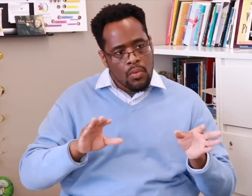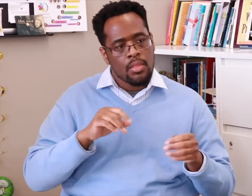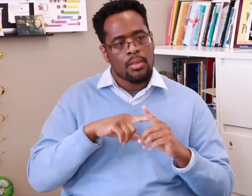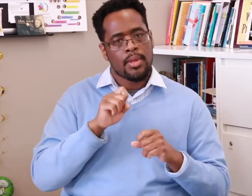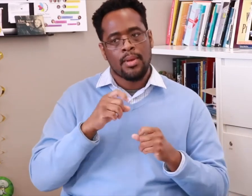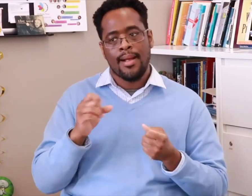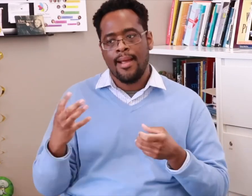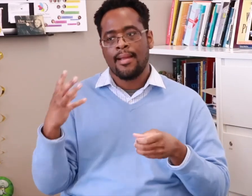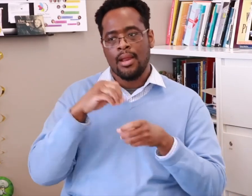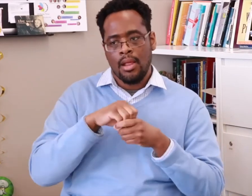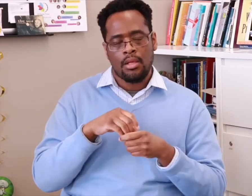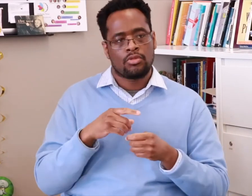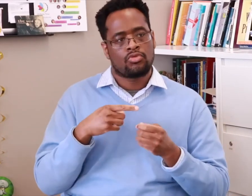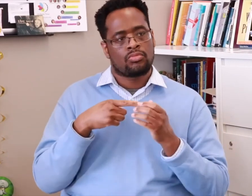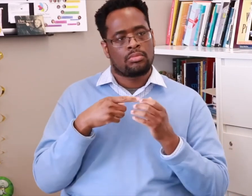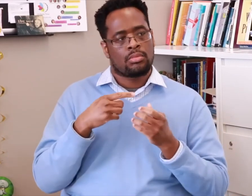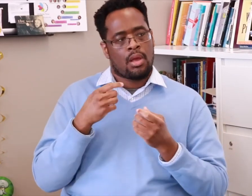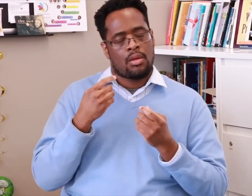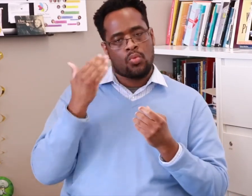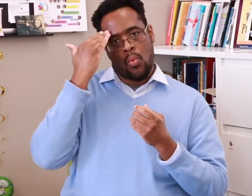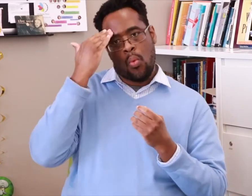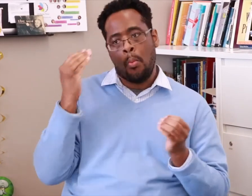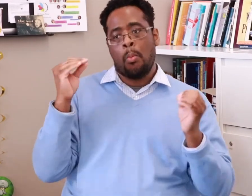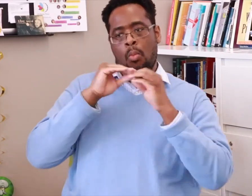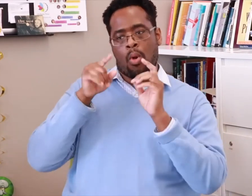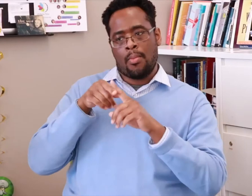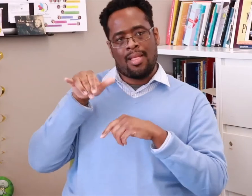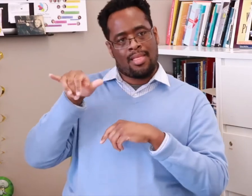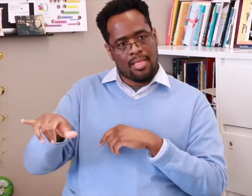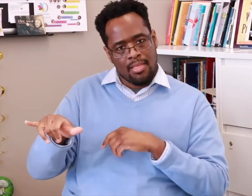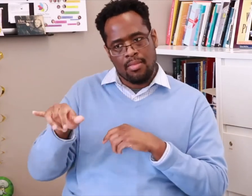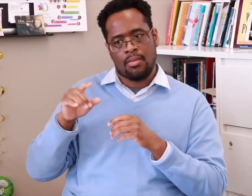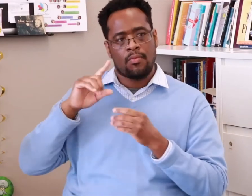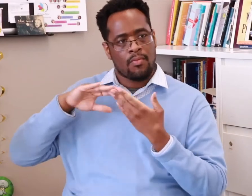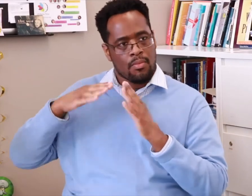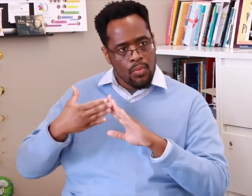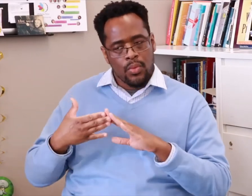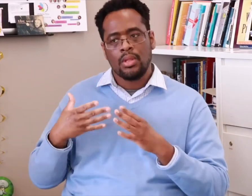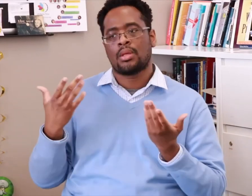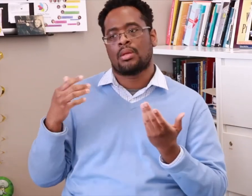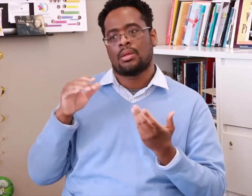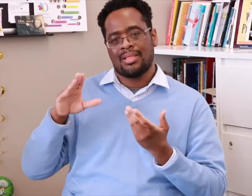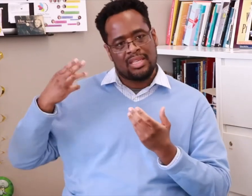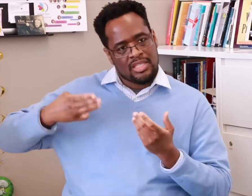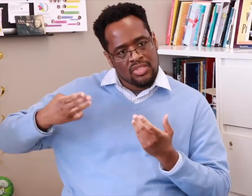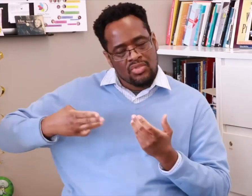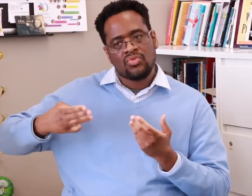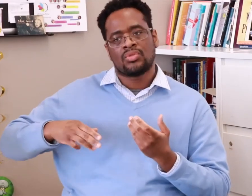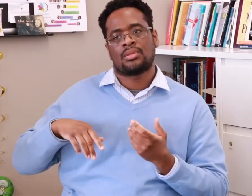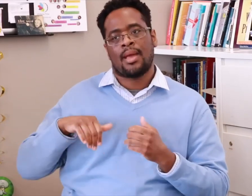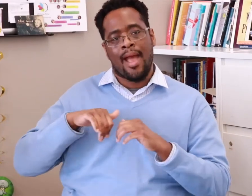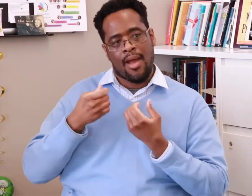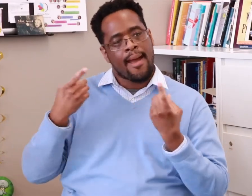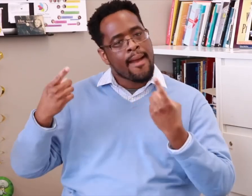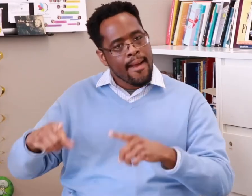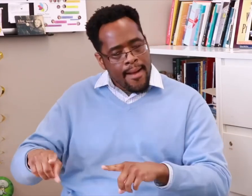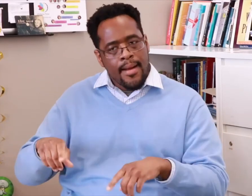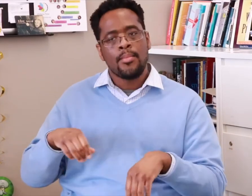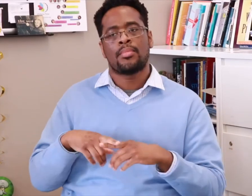so this information can be more accessible for the community. That research was needed to publish the history and how it happened.